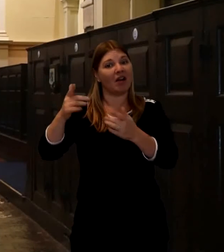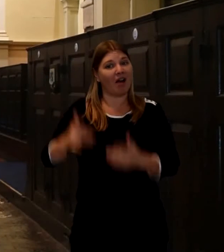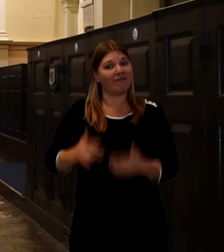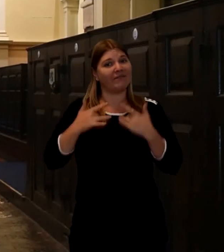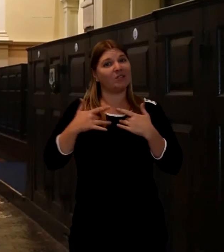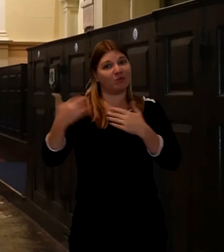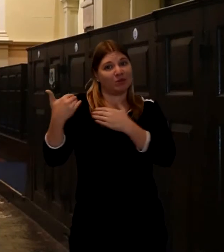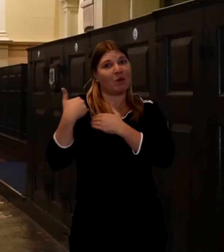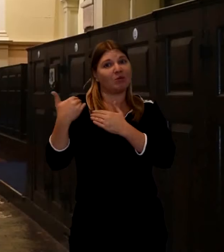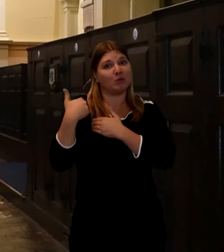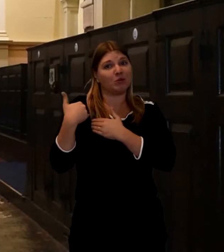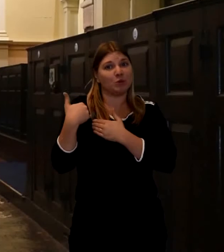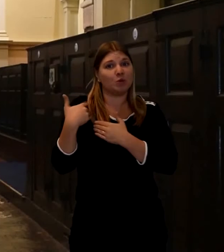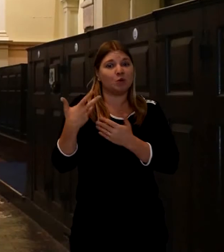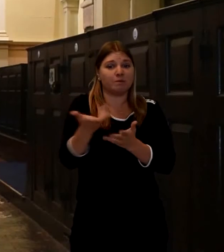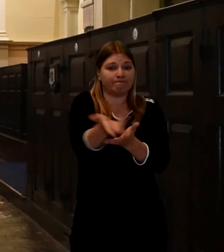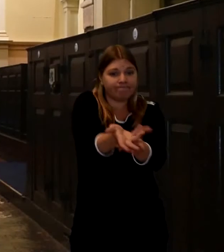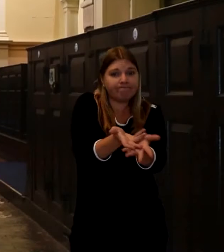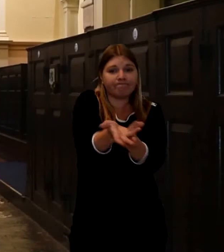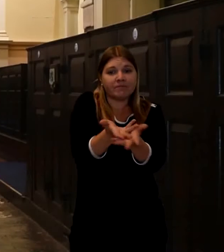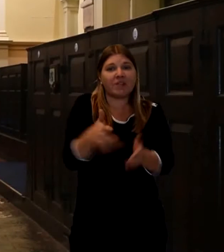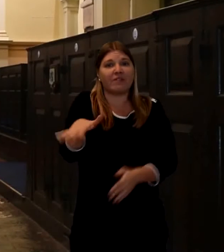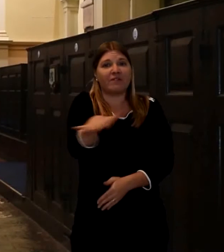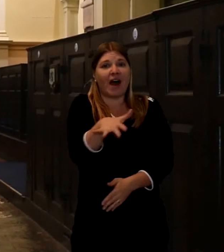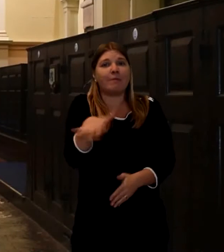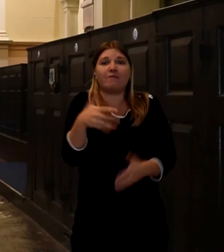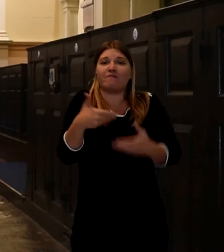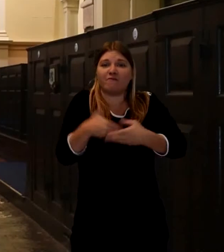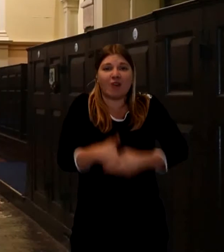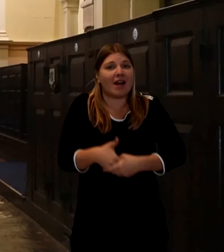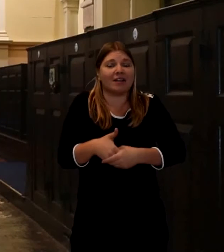My job is to ease the pain of those who are left behind